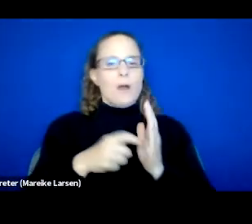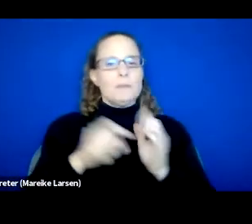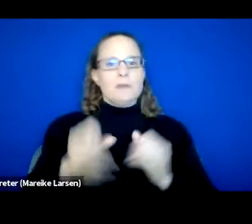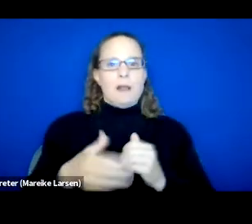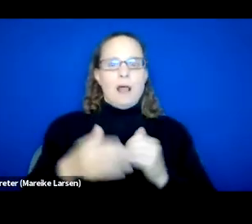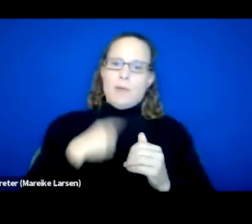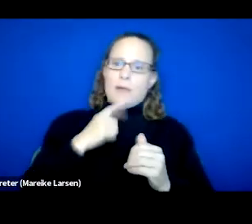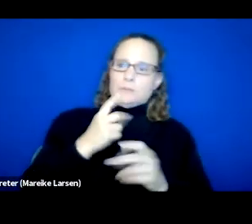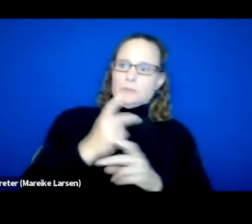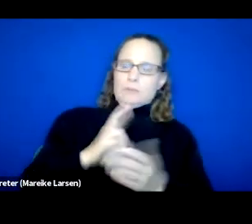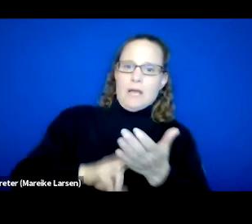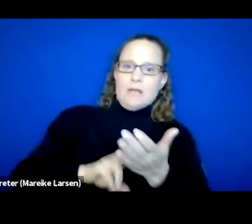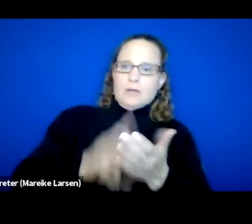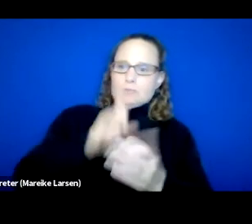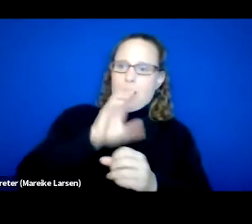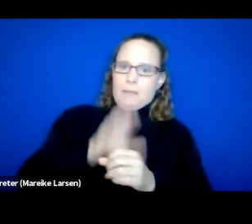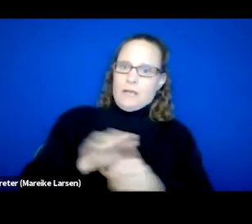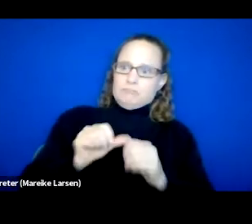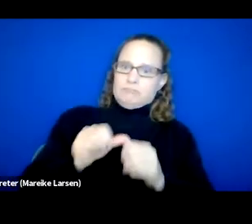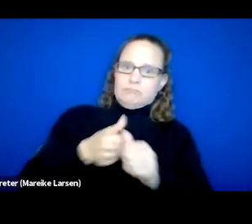So for example, those of you out there